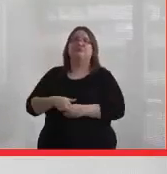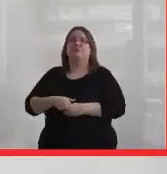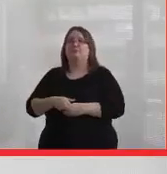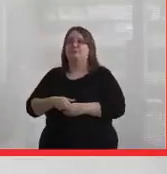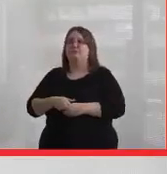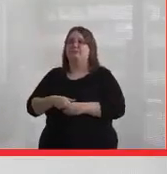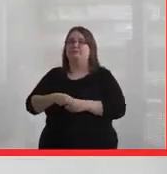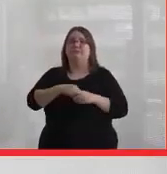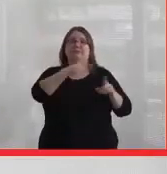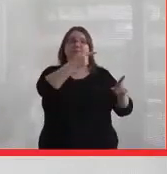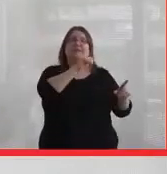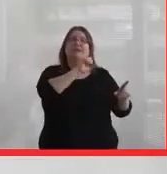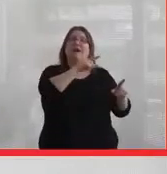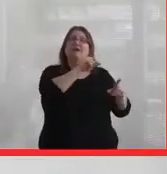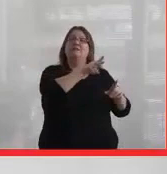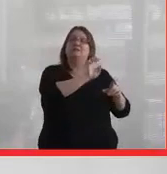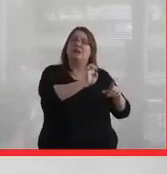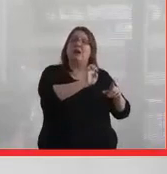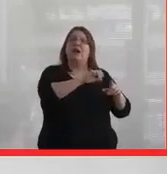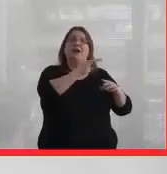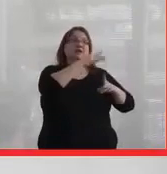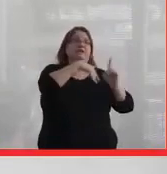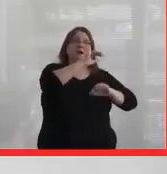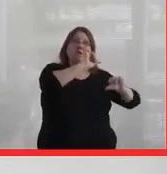the GasLink pipeline environmental assessment was